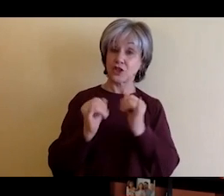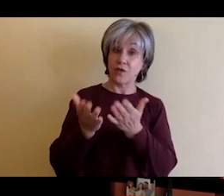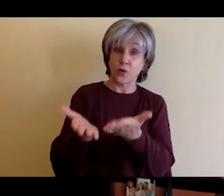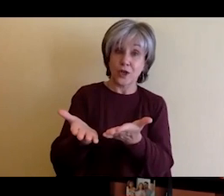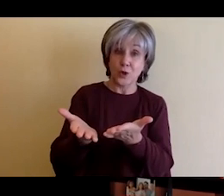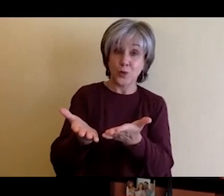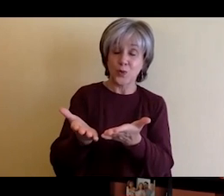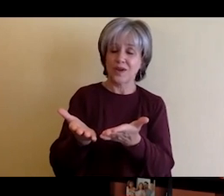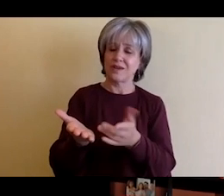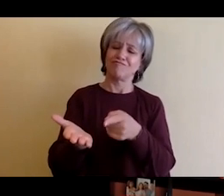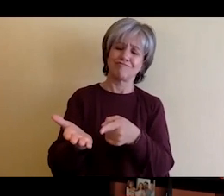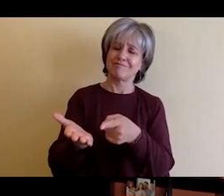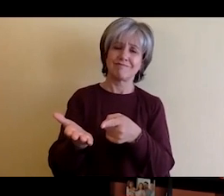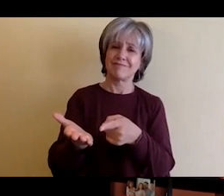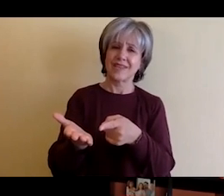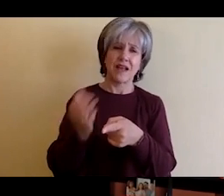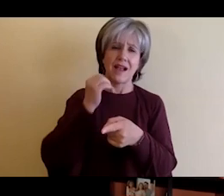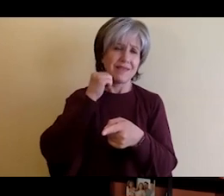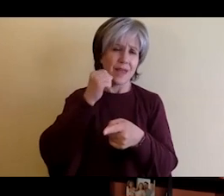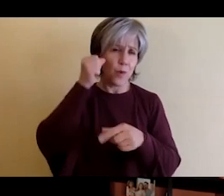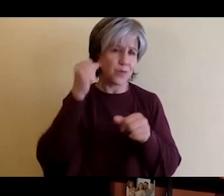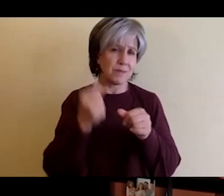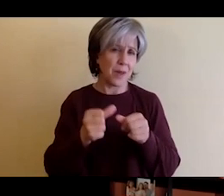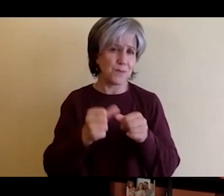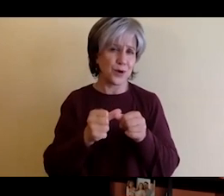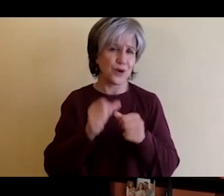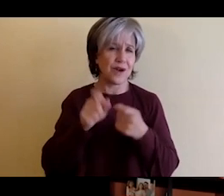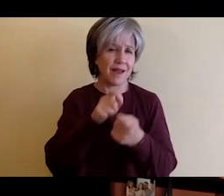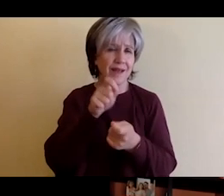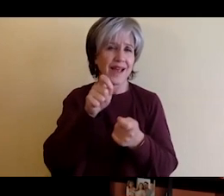necessarily the qualifications they can read that on a document it's